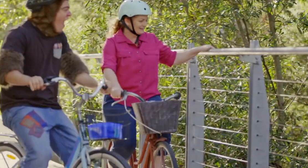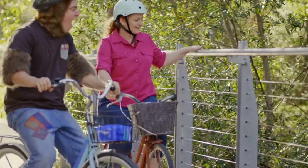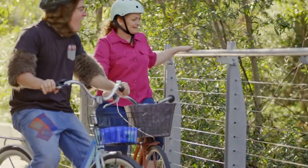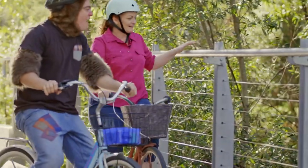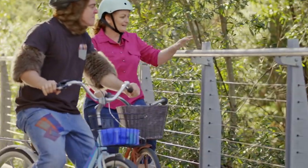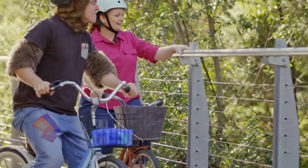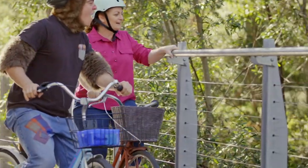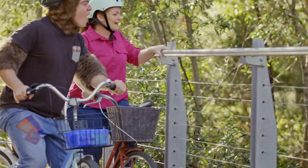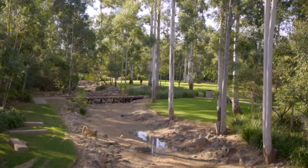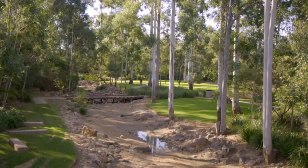Oh!